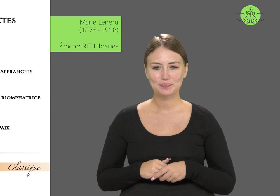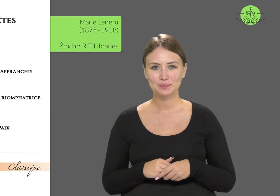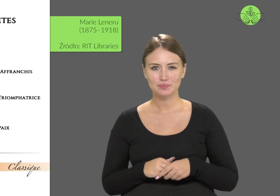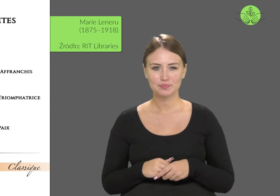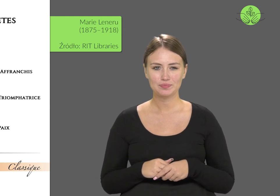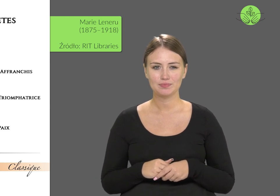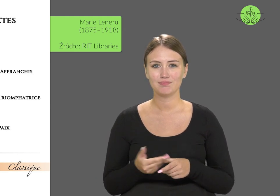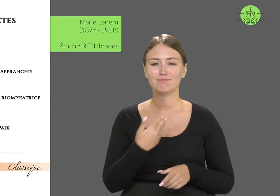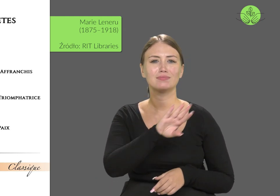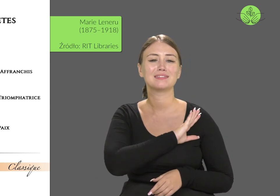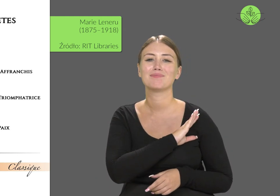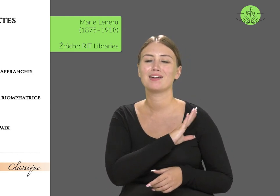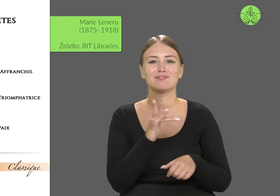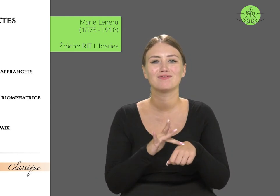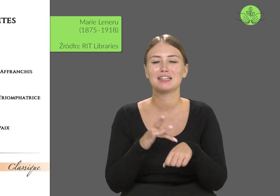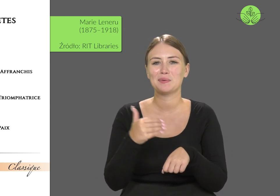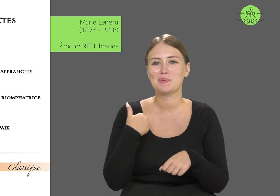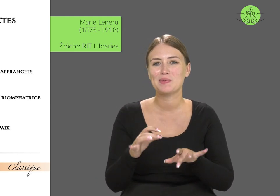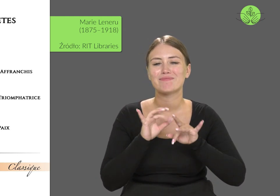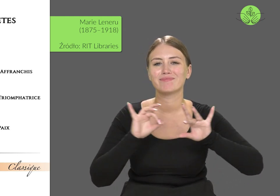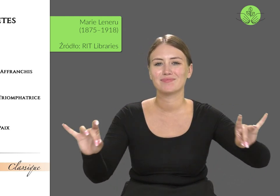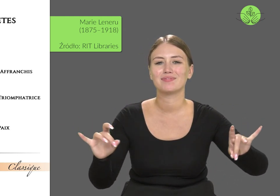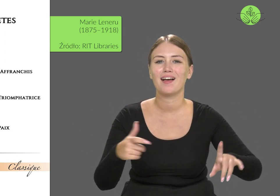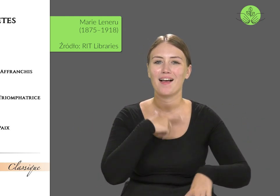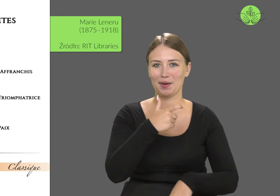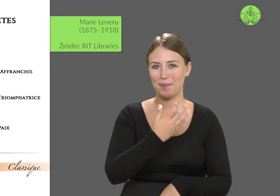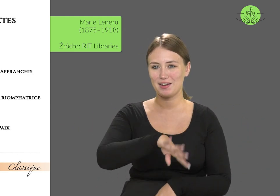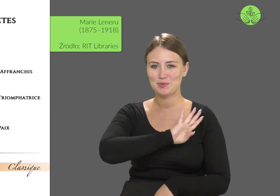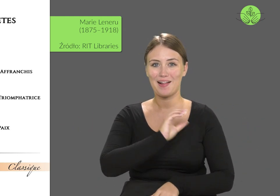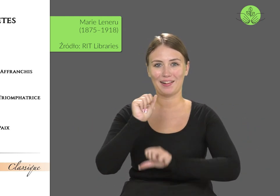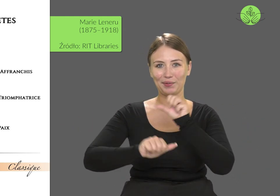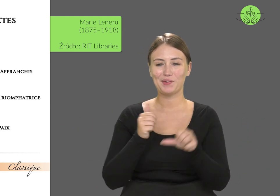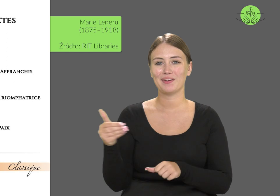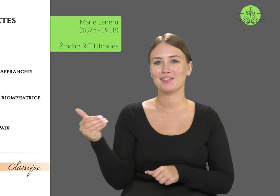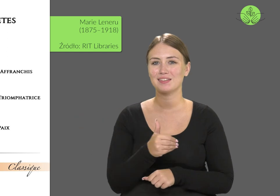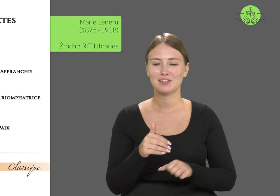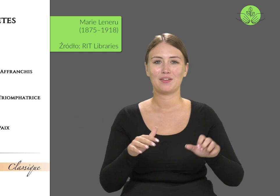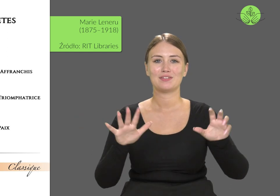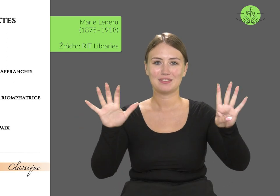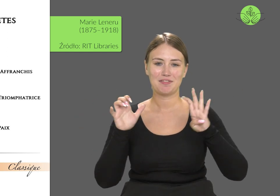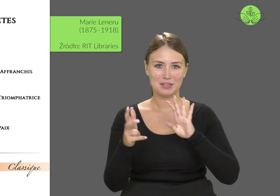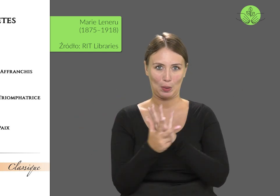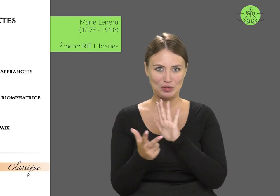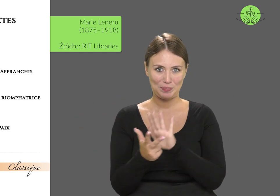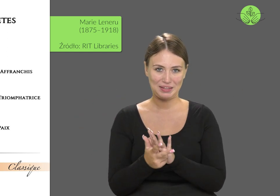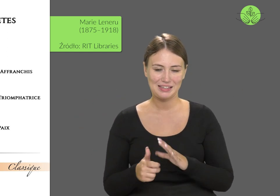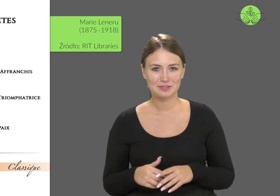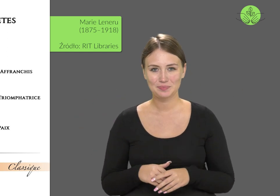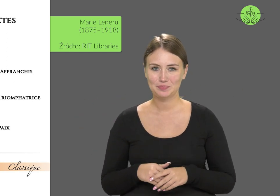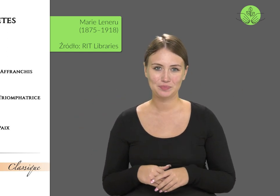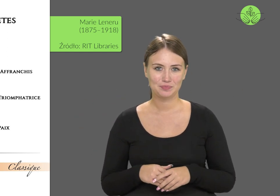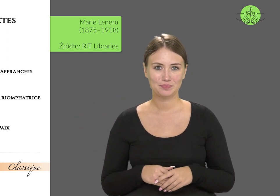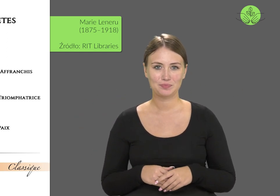She died in the 1918 Spanish flu epidemic.